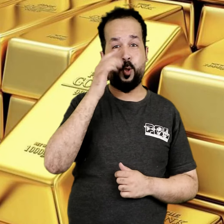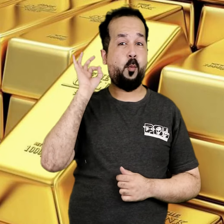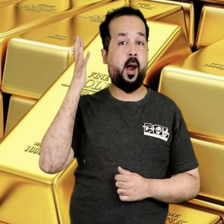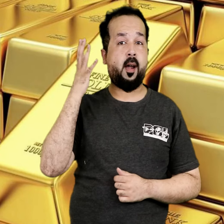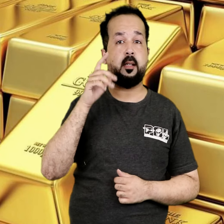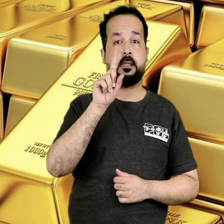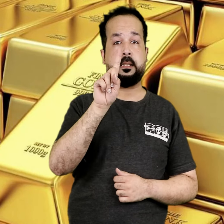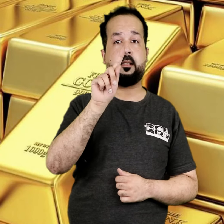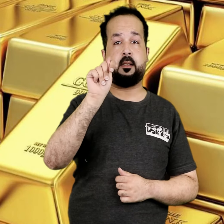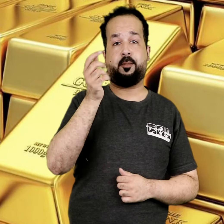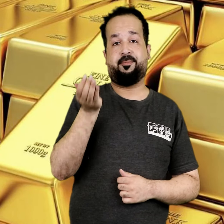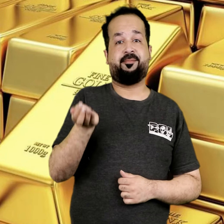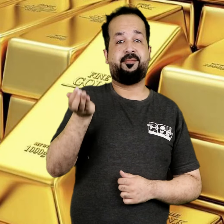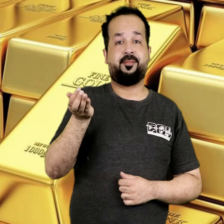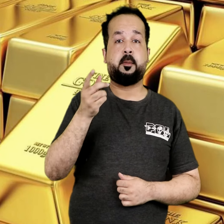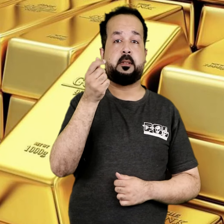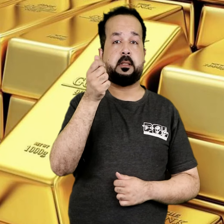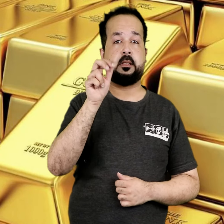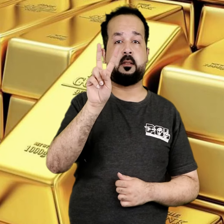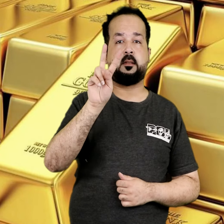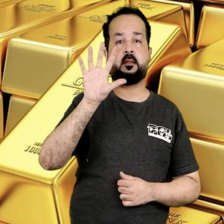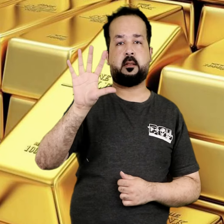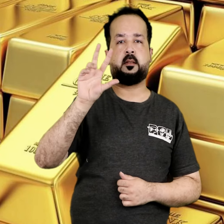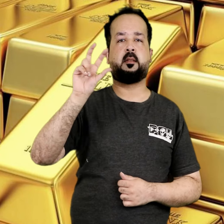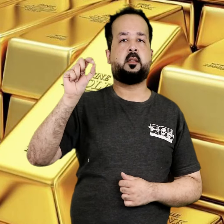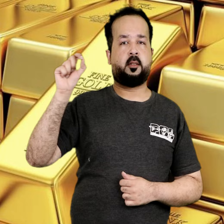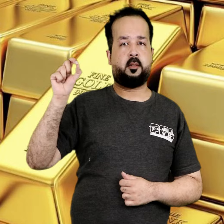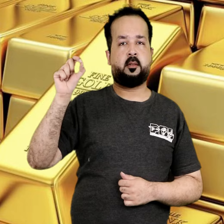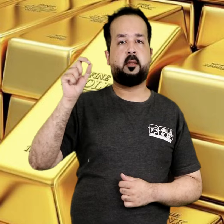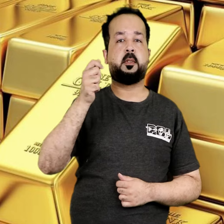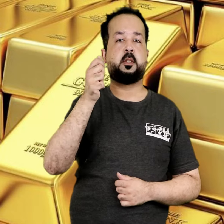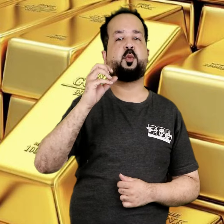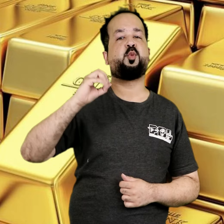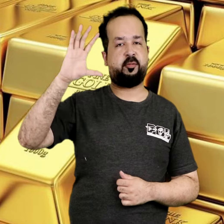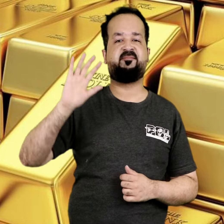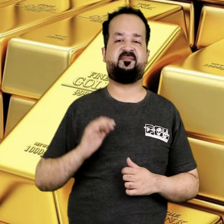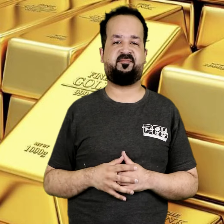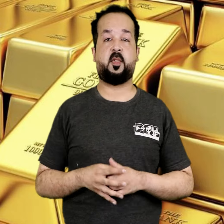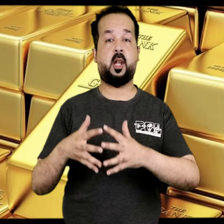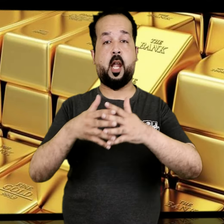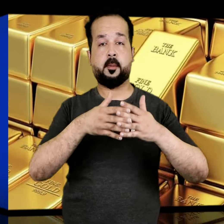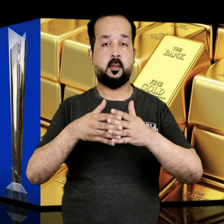and gold price increases by Rs 2500 per tola.